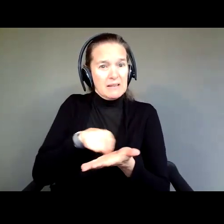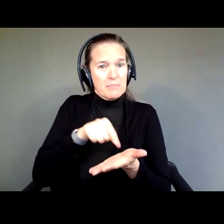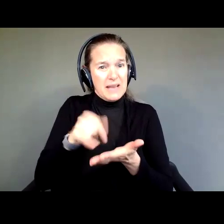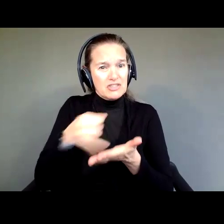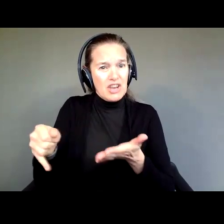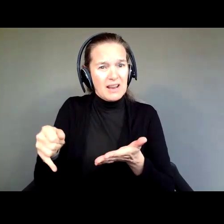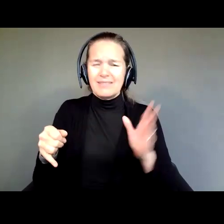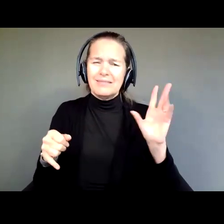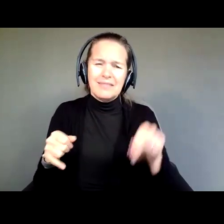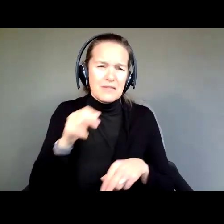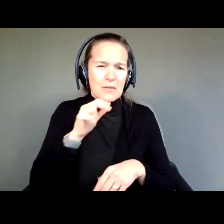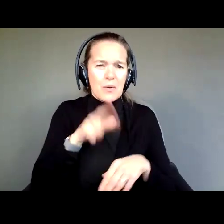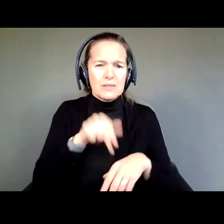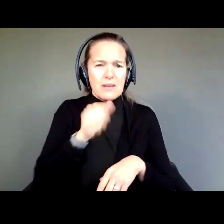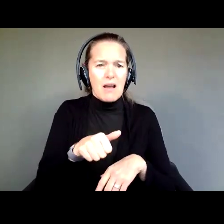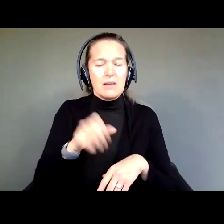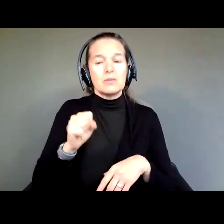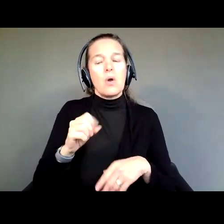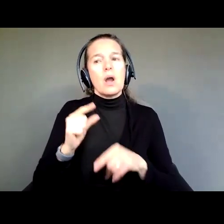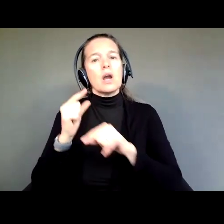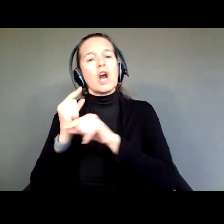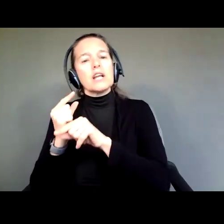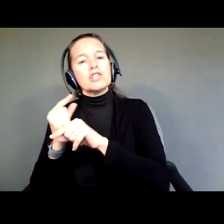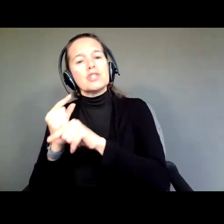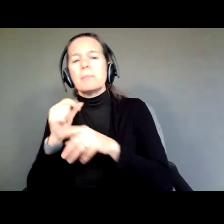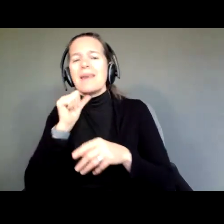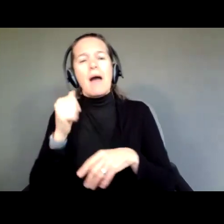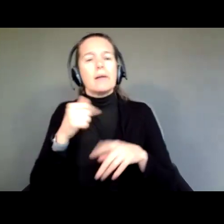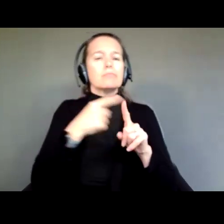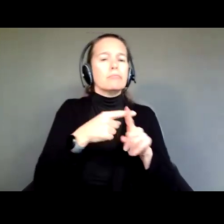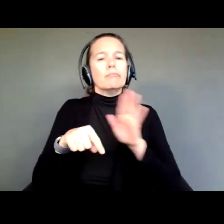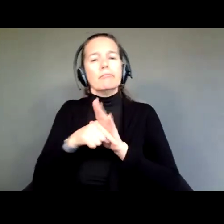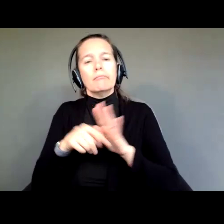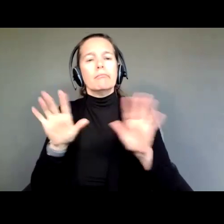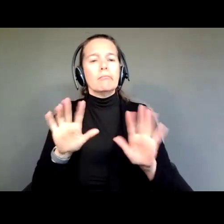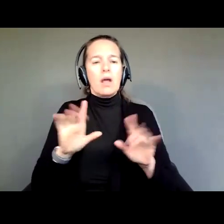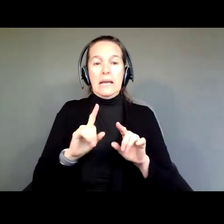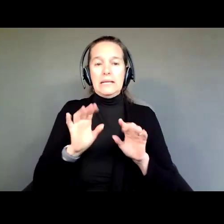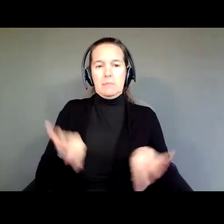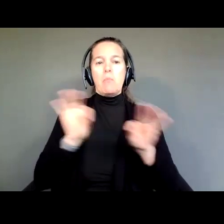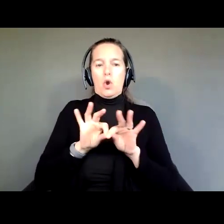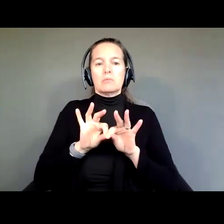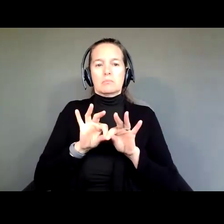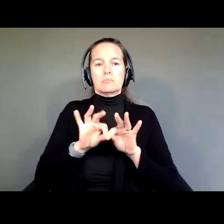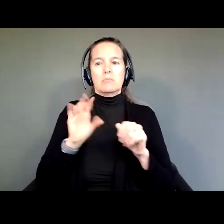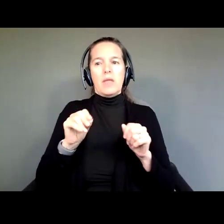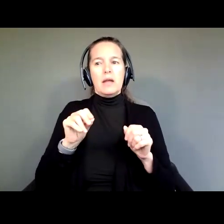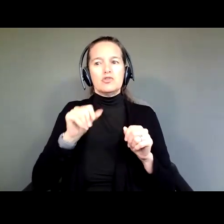So, that means that guardianship is neither a good thing nor a bad thing. What it is is an important thing and should not be taken lightly.